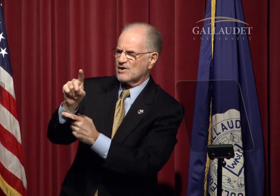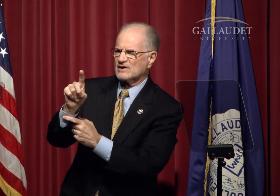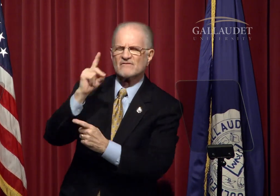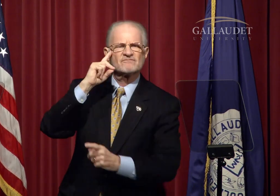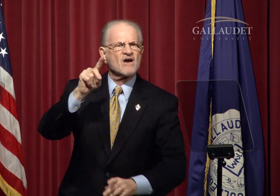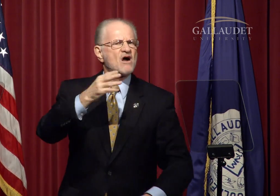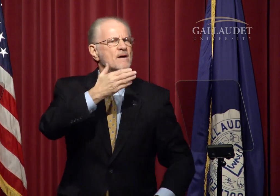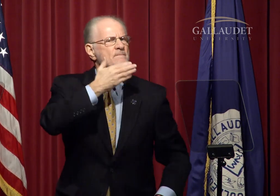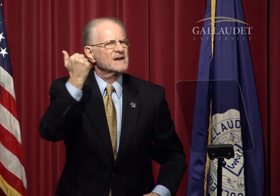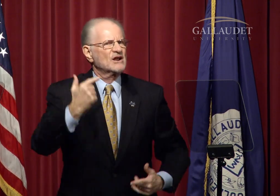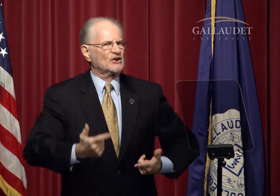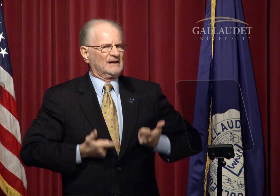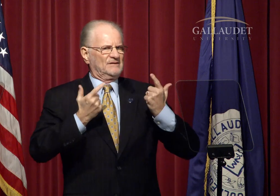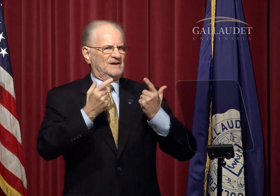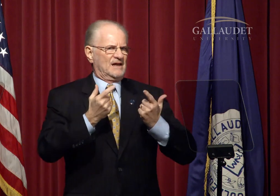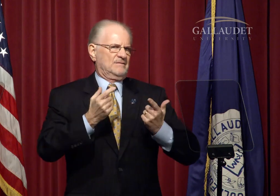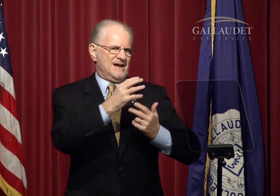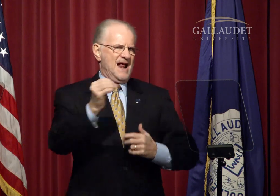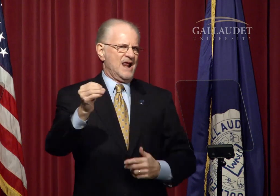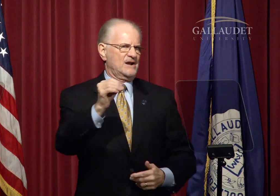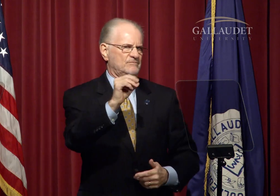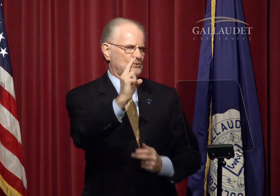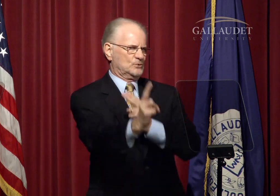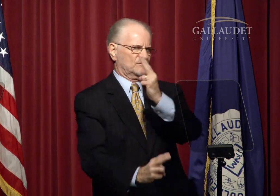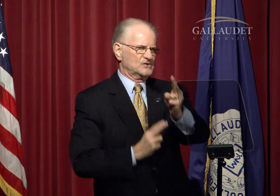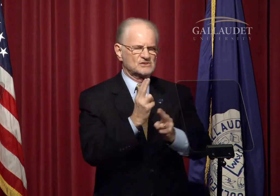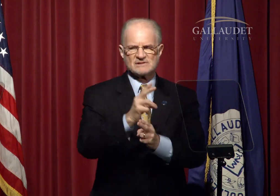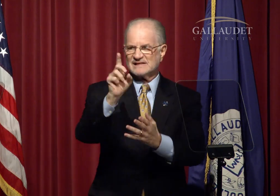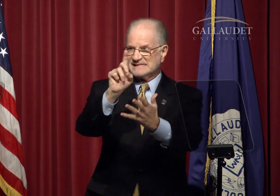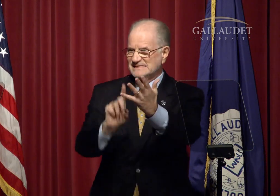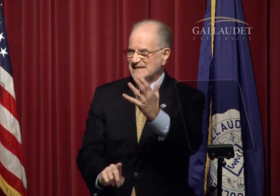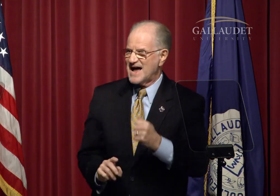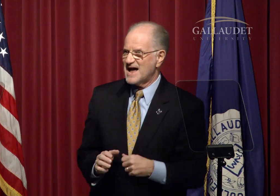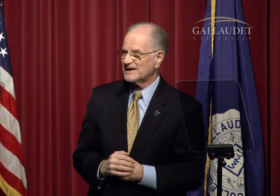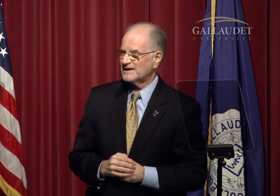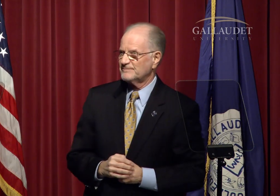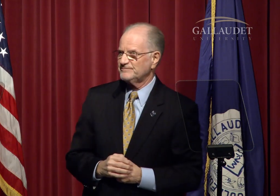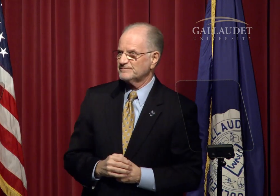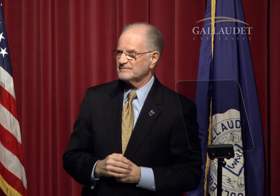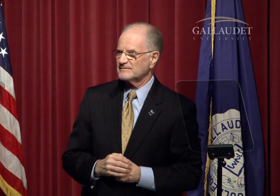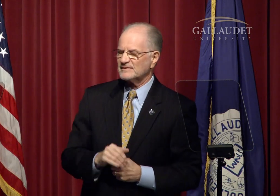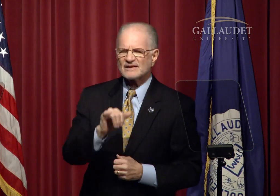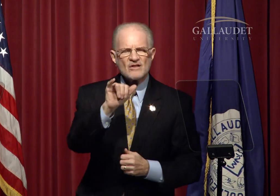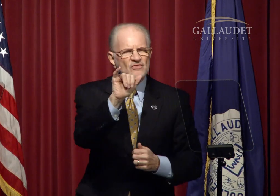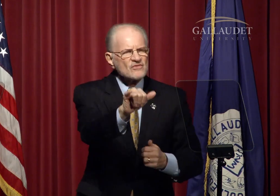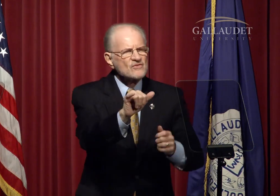Gallaudet has demonstrated it is a leader in universal design.